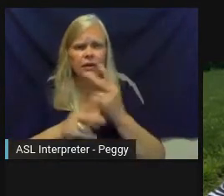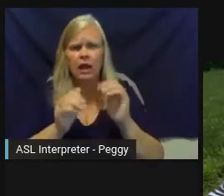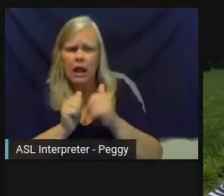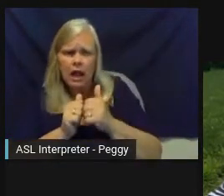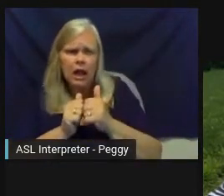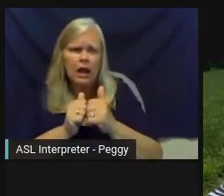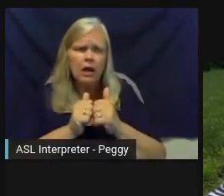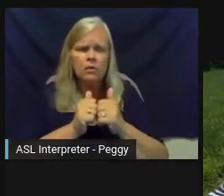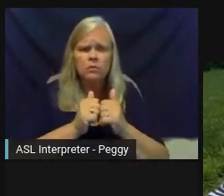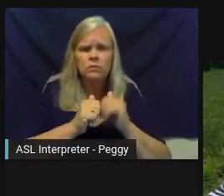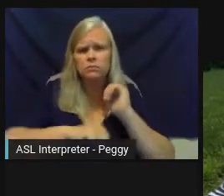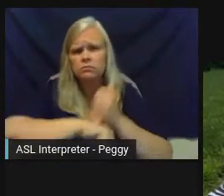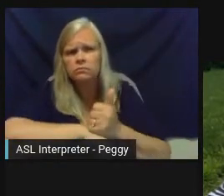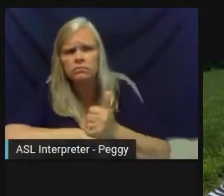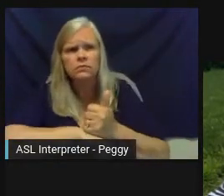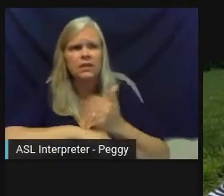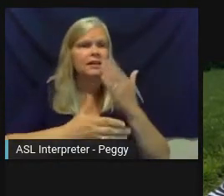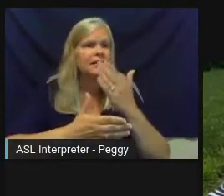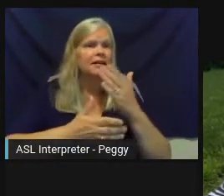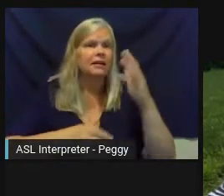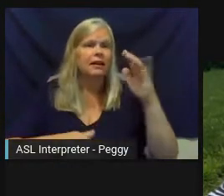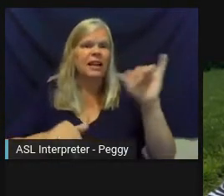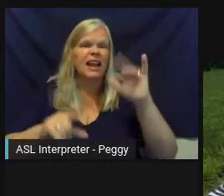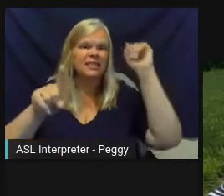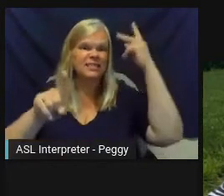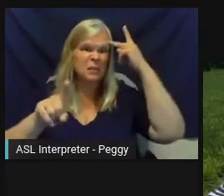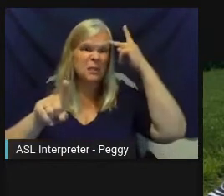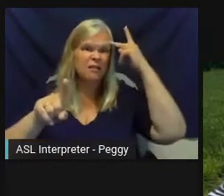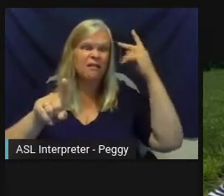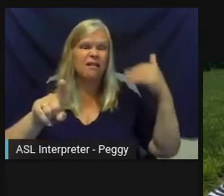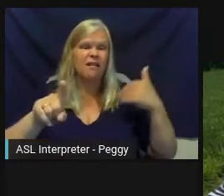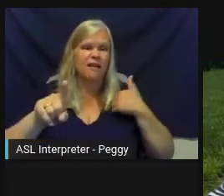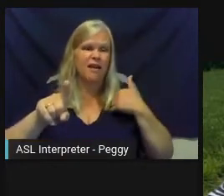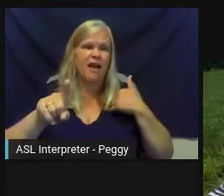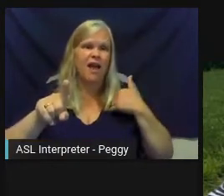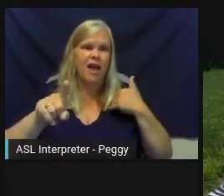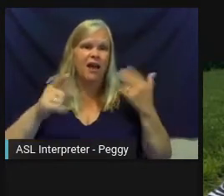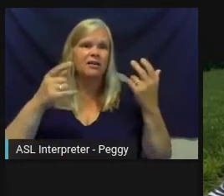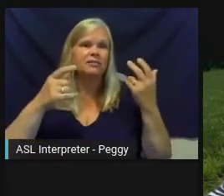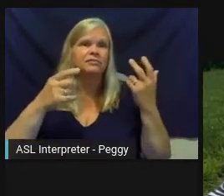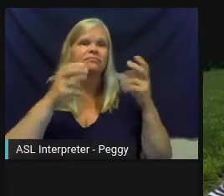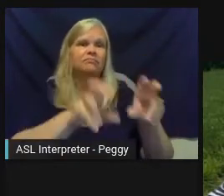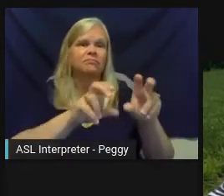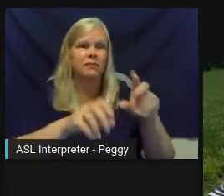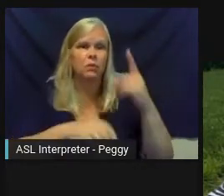Some artist-in-residence-- like St. Paul has embedded an artist full time for a year.